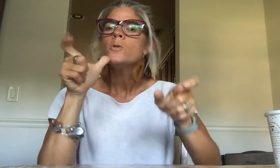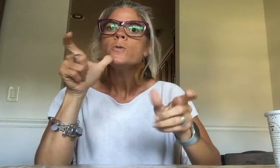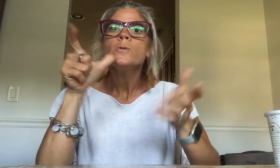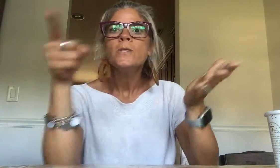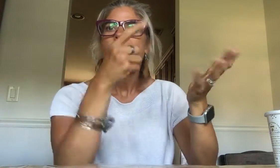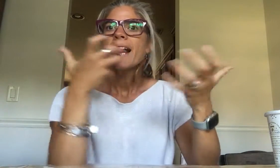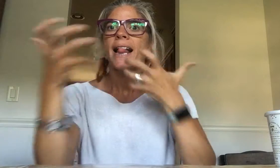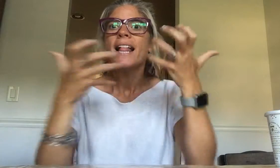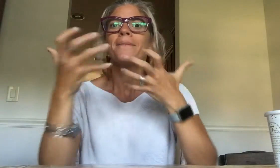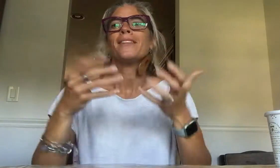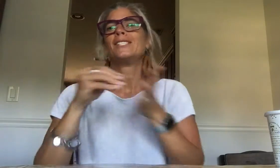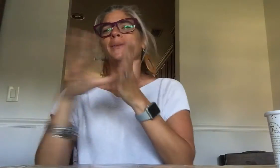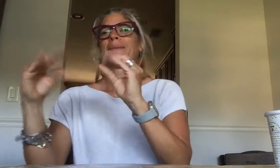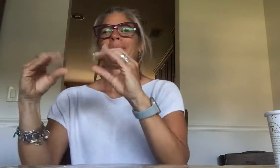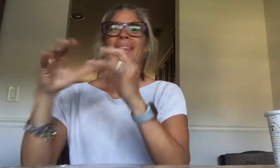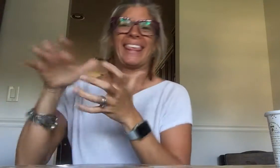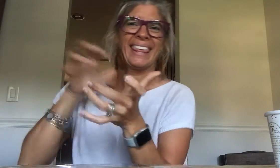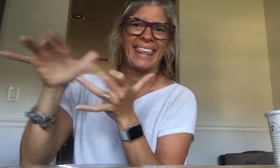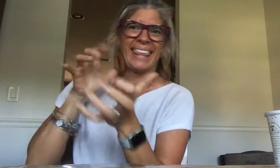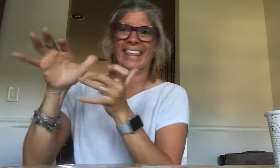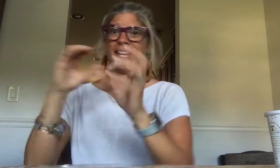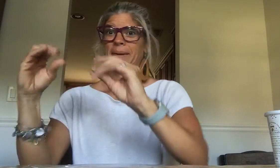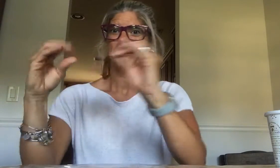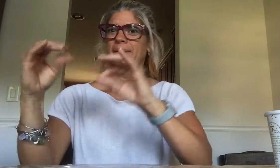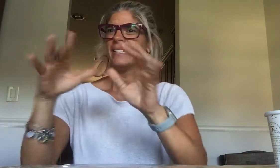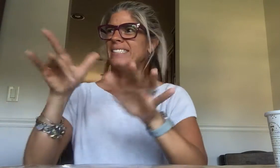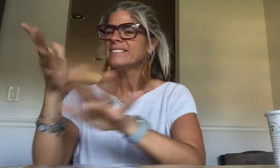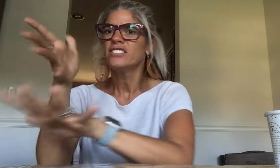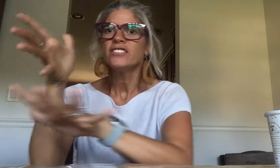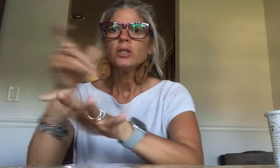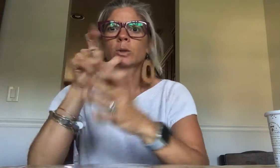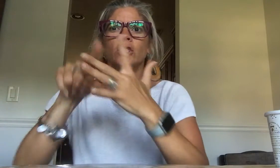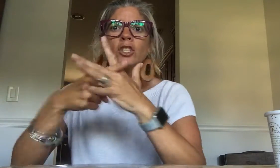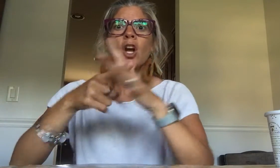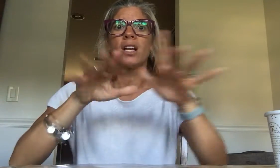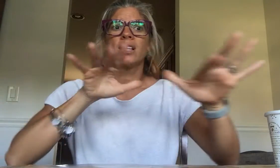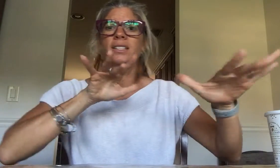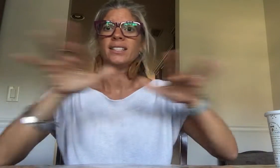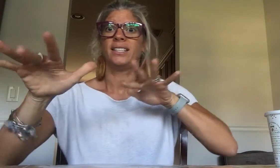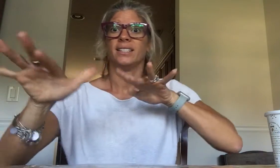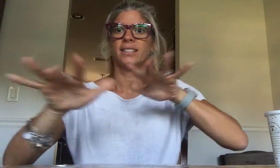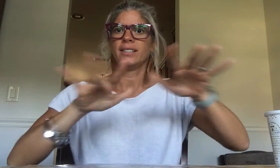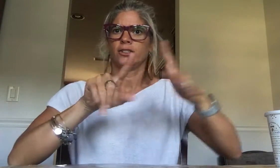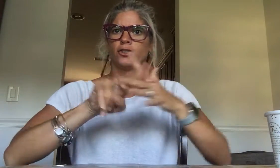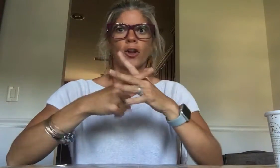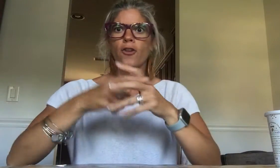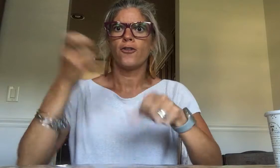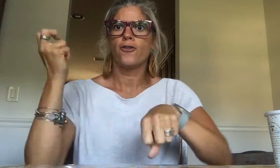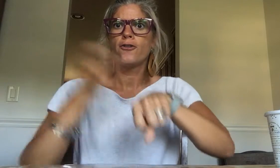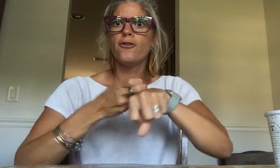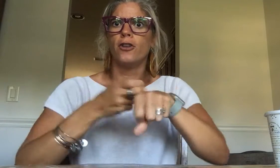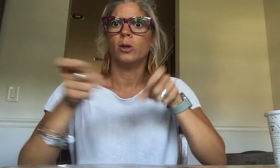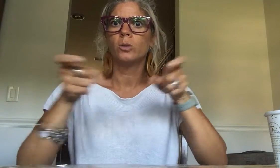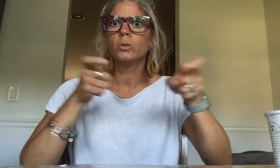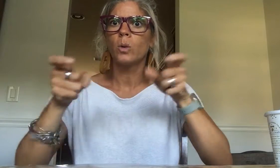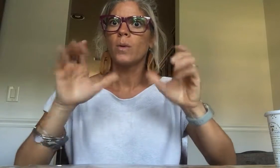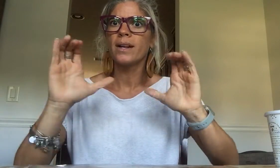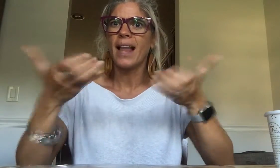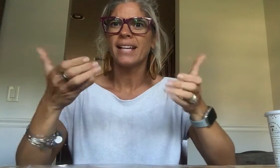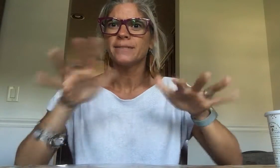Who were the ones laughing? Then more were talking, chuckling and I didn't know who started it The class had become truly hard to manage